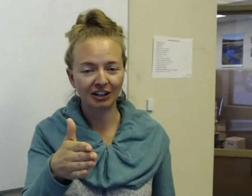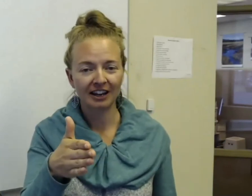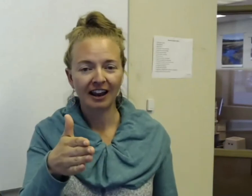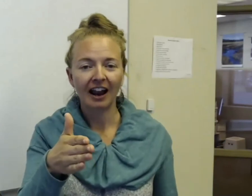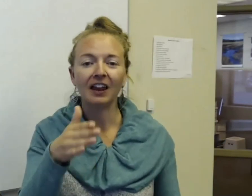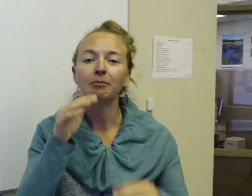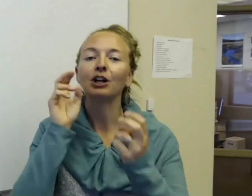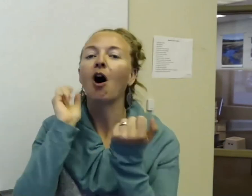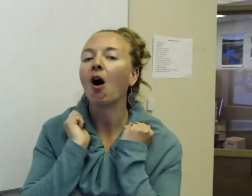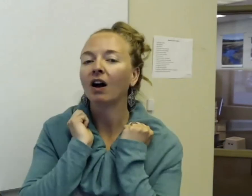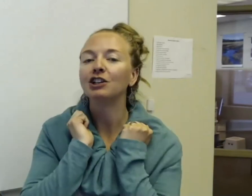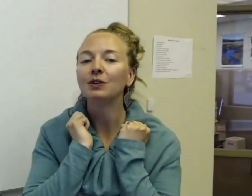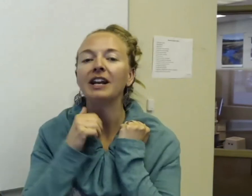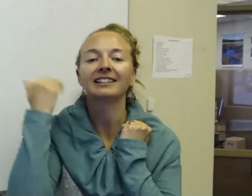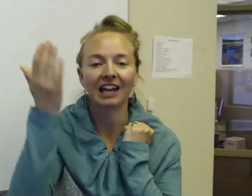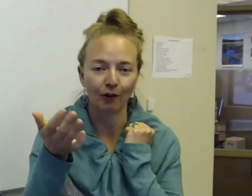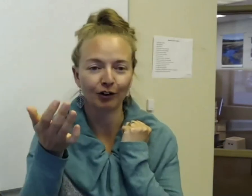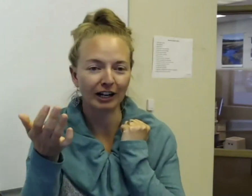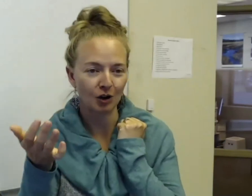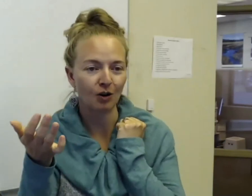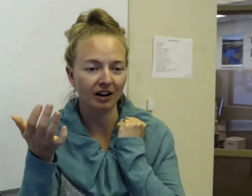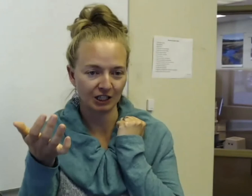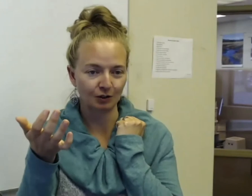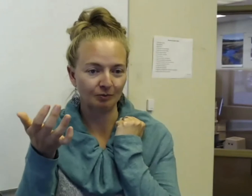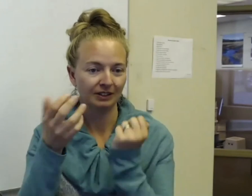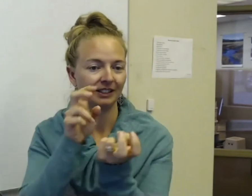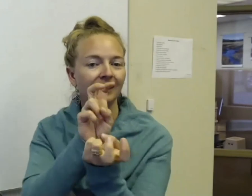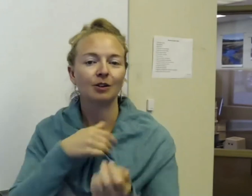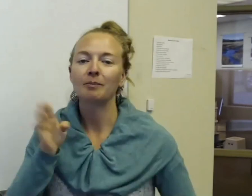I'm going to call on to the next character I know in this group. So I'm going to say,